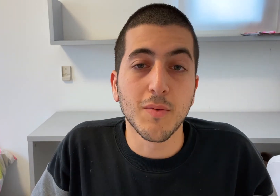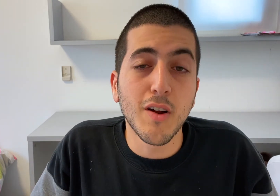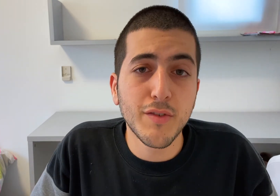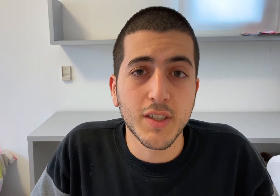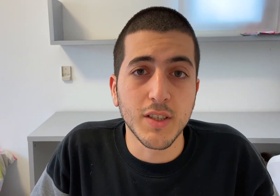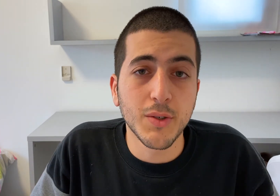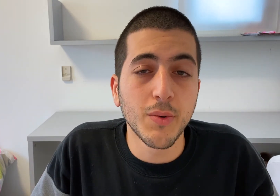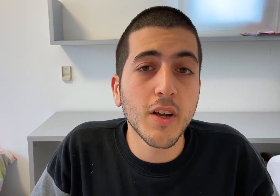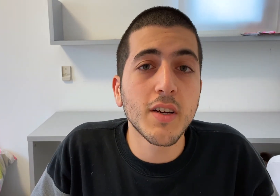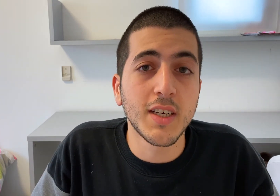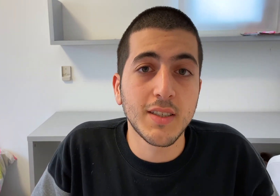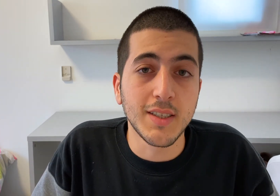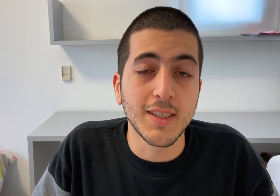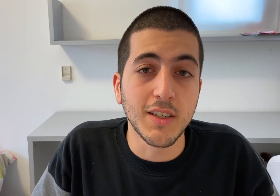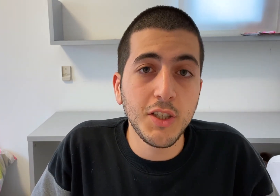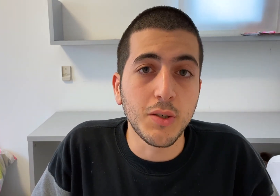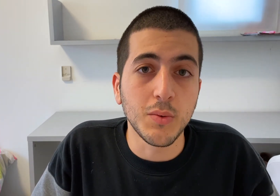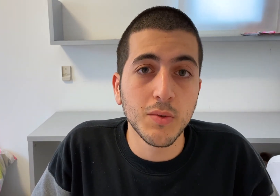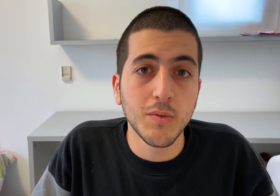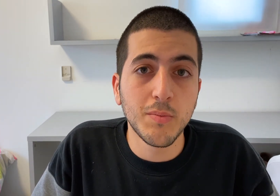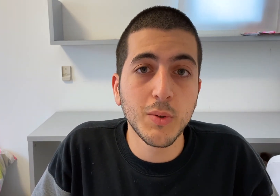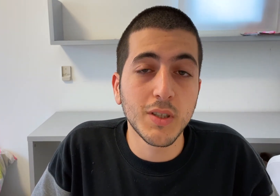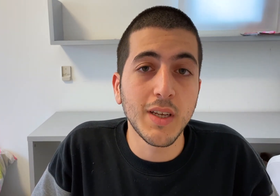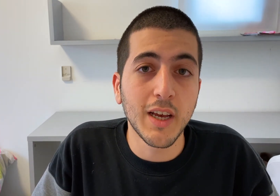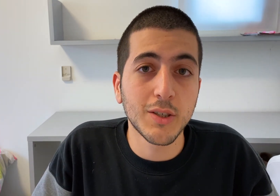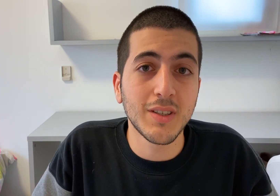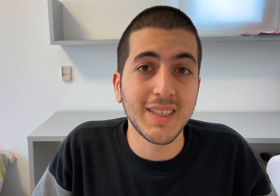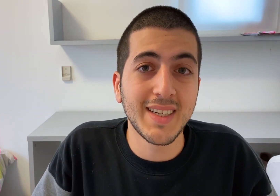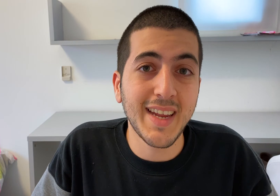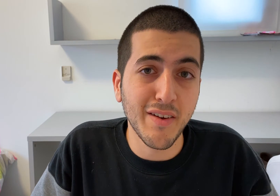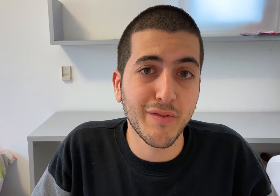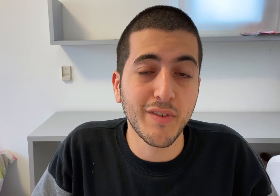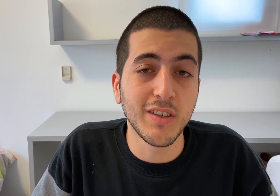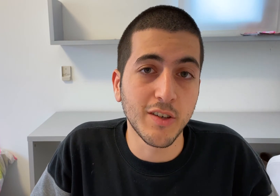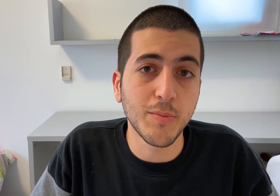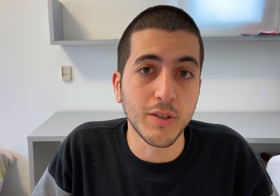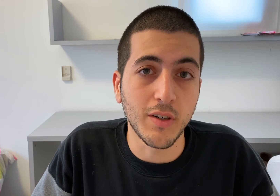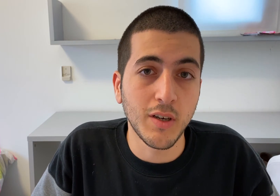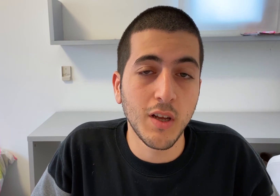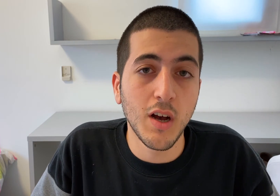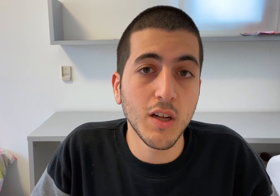Some conferences who recognised this as an issue, put an actually deaf interpreter on